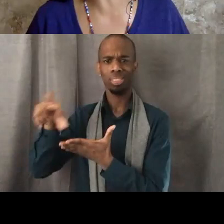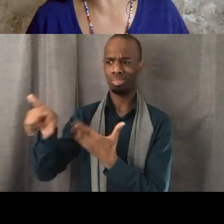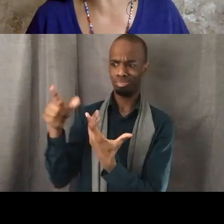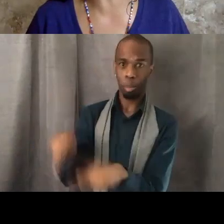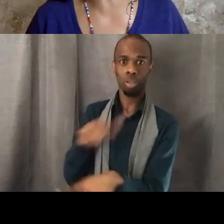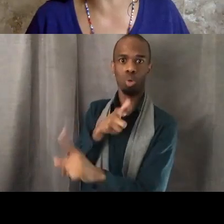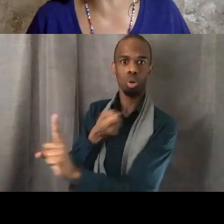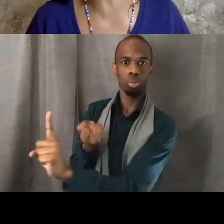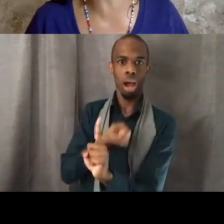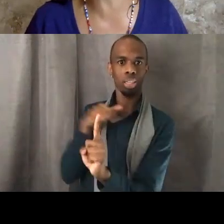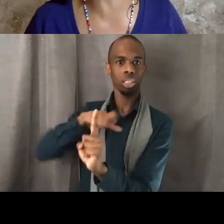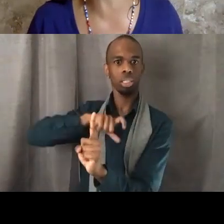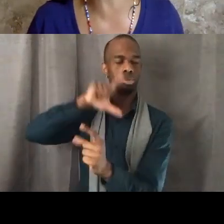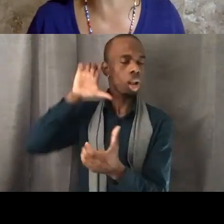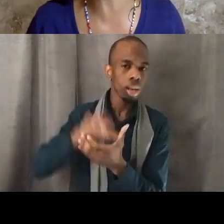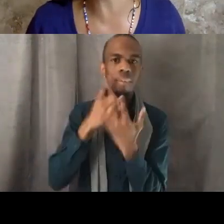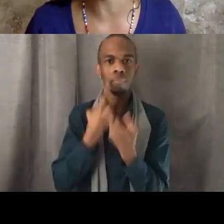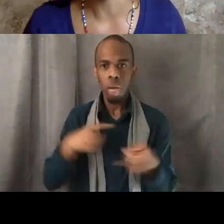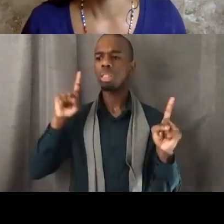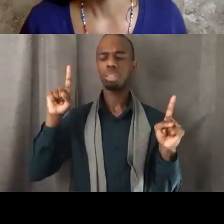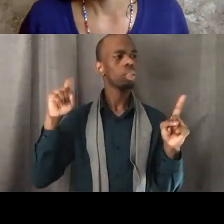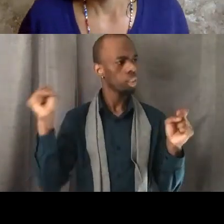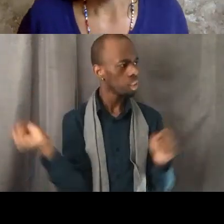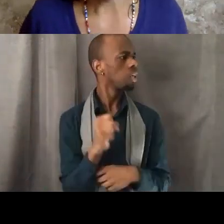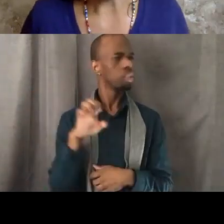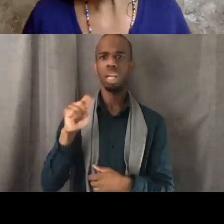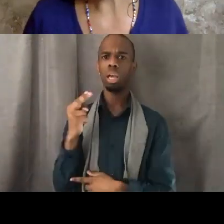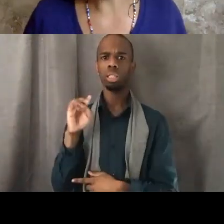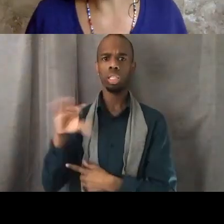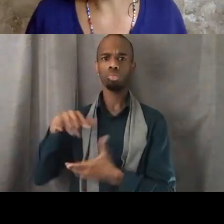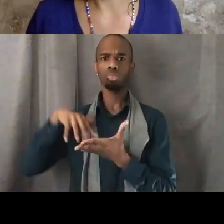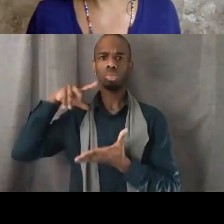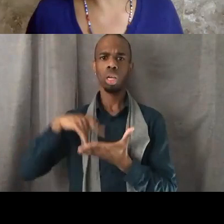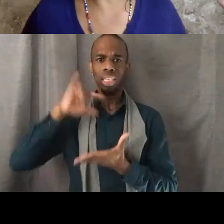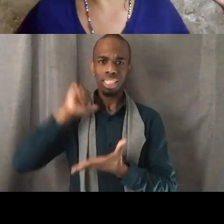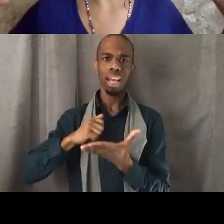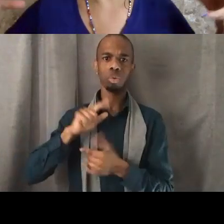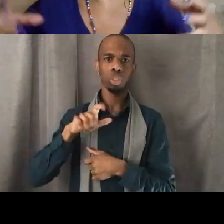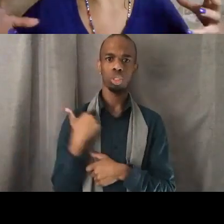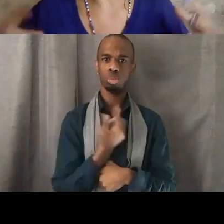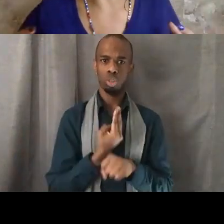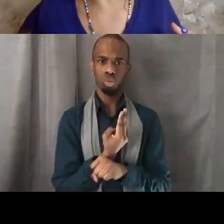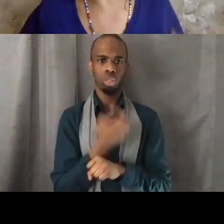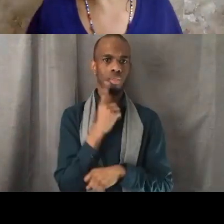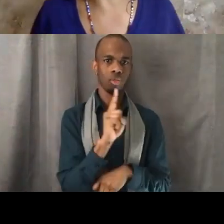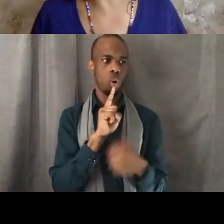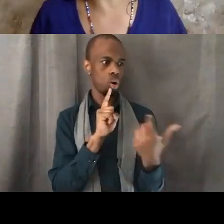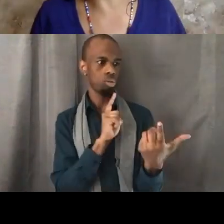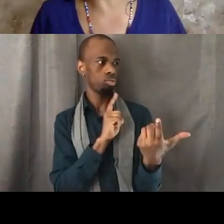the intellectual arm of the revolution. I also, given how my time is being,